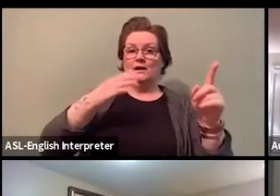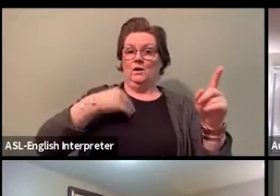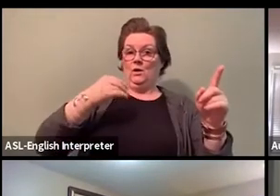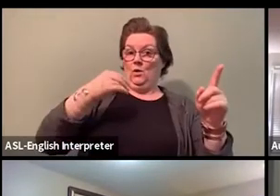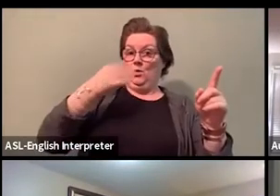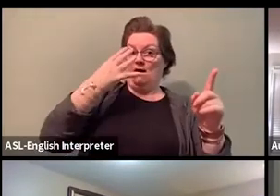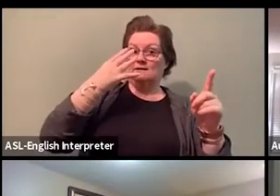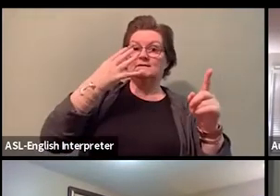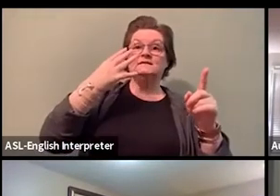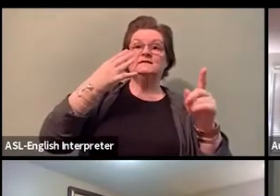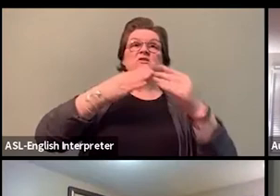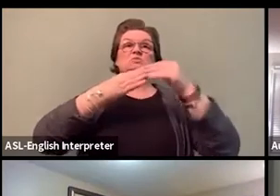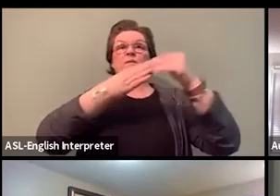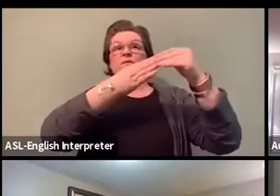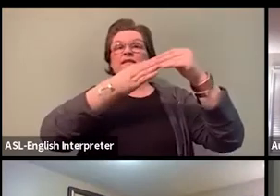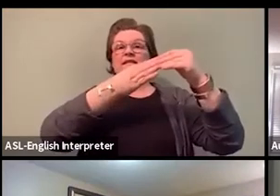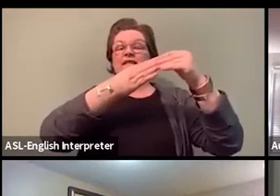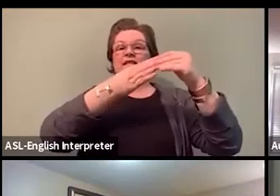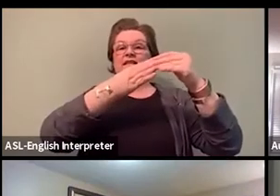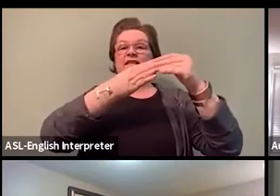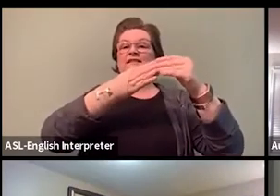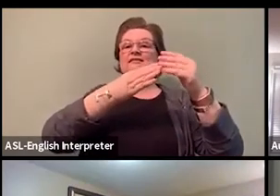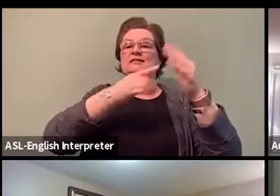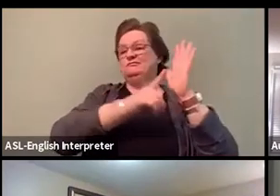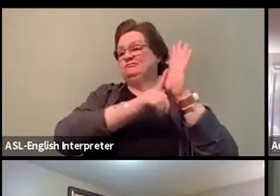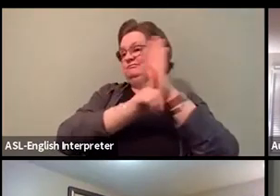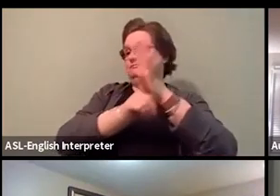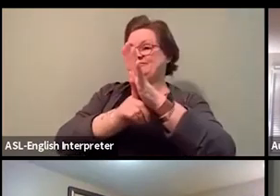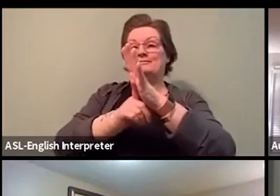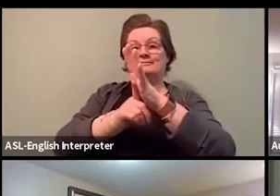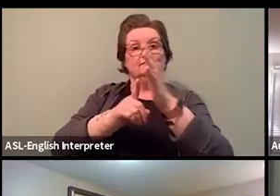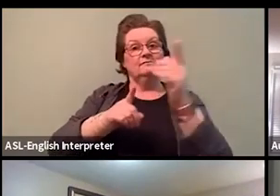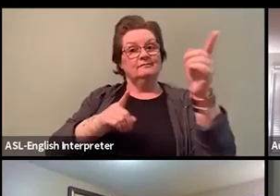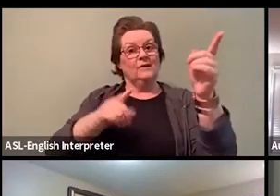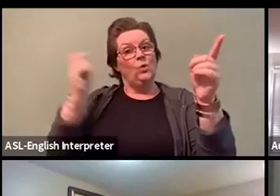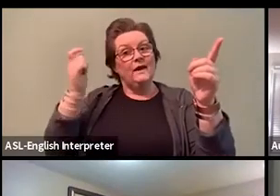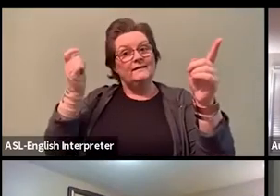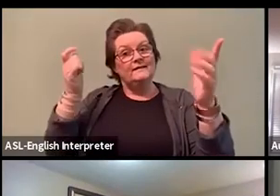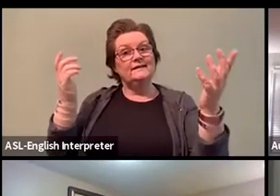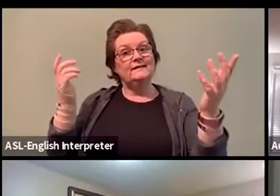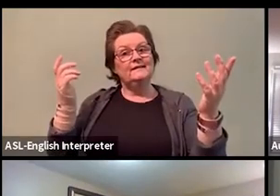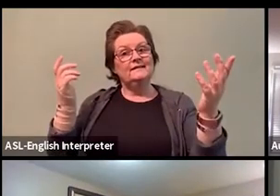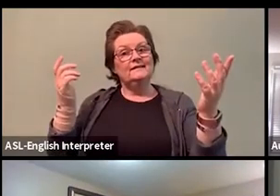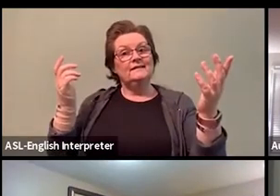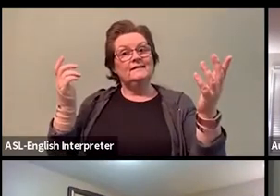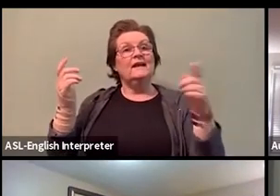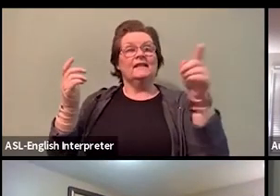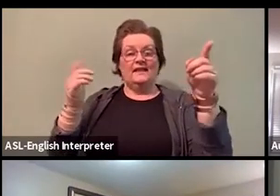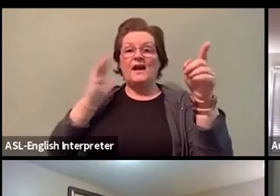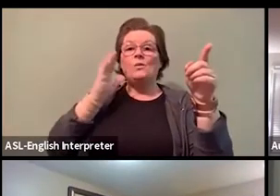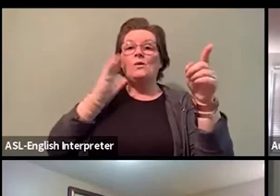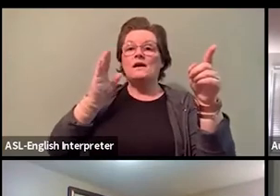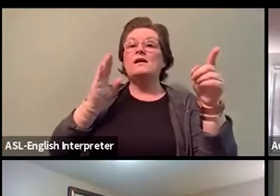That's how every type of racism and phobia wins. The idea is to beat you down mentally,